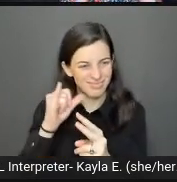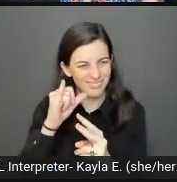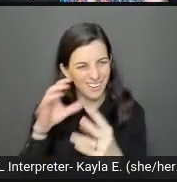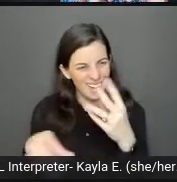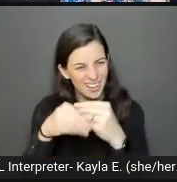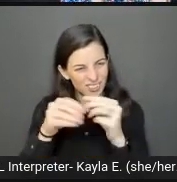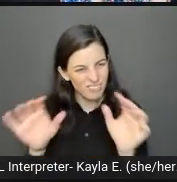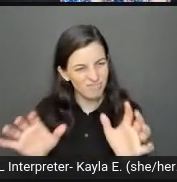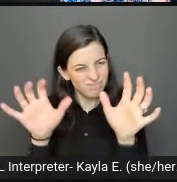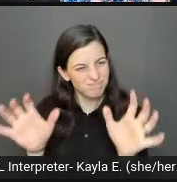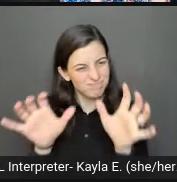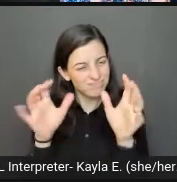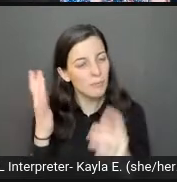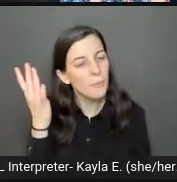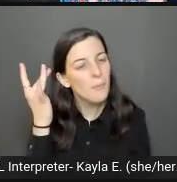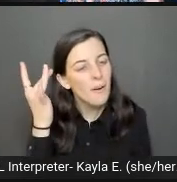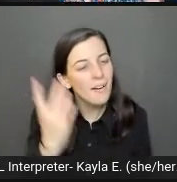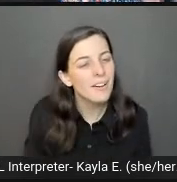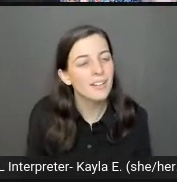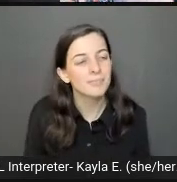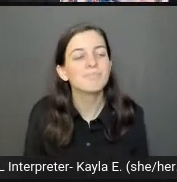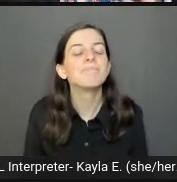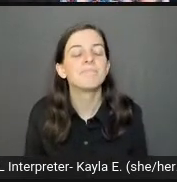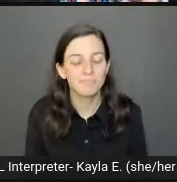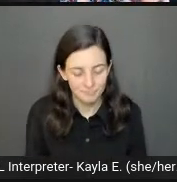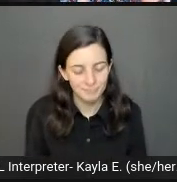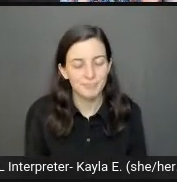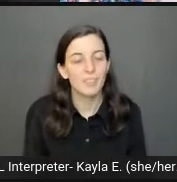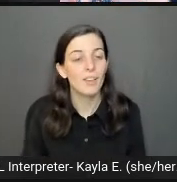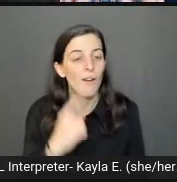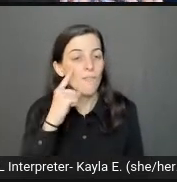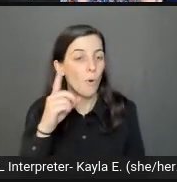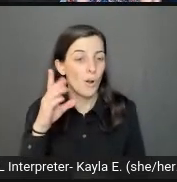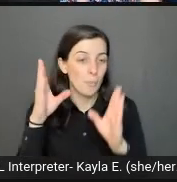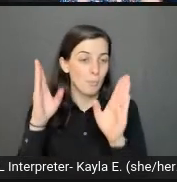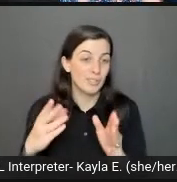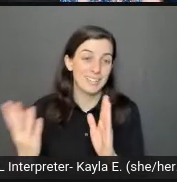Okay, let me explain. Again, I'll use my own lived experience.